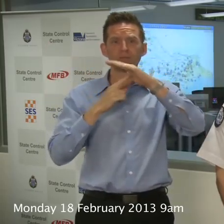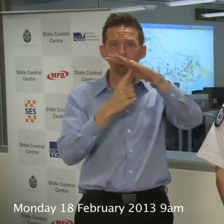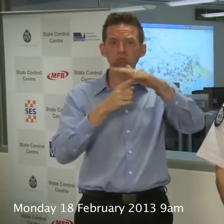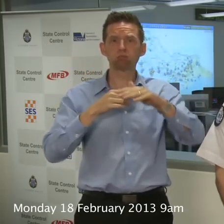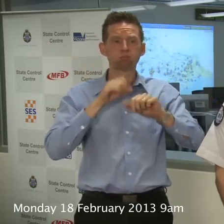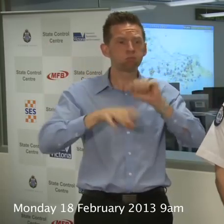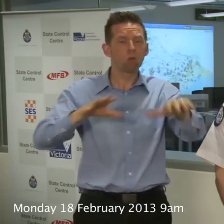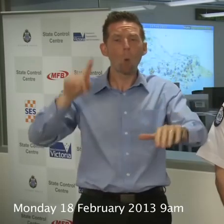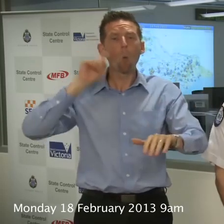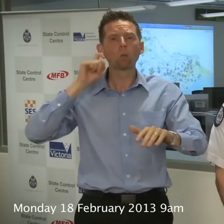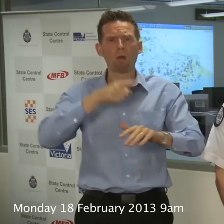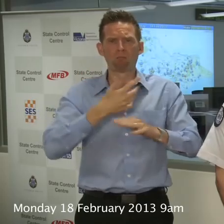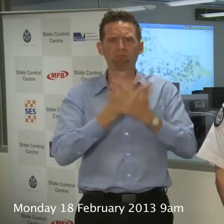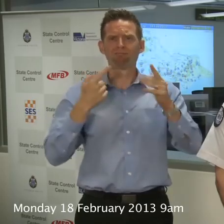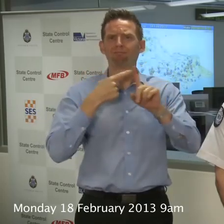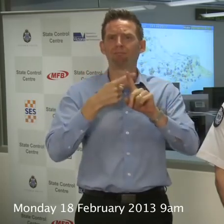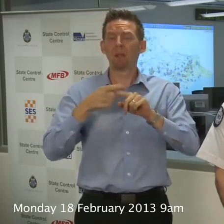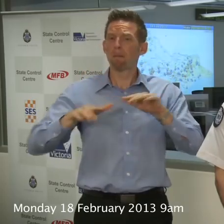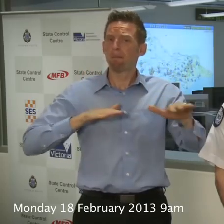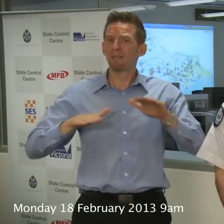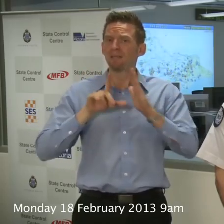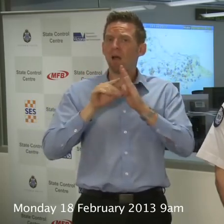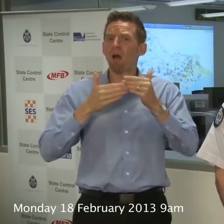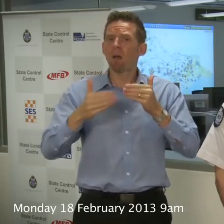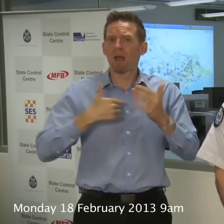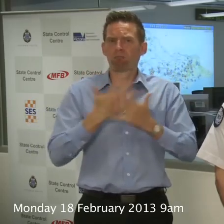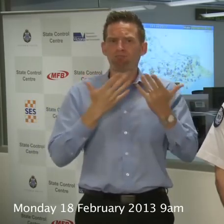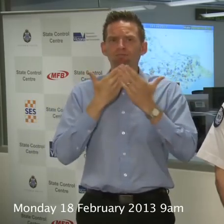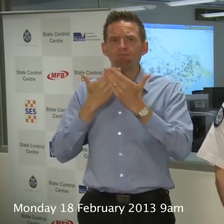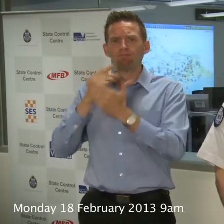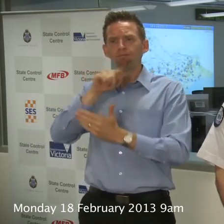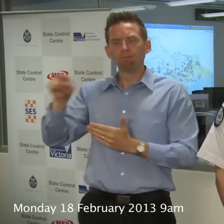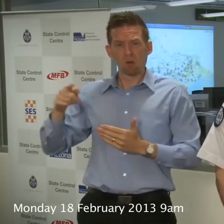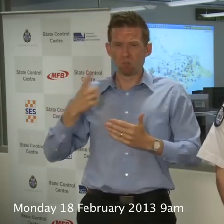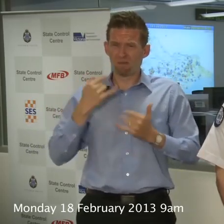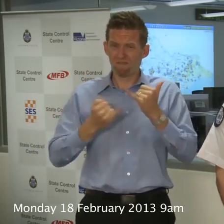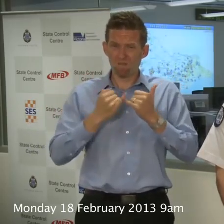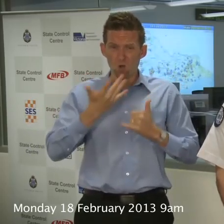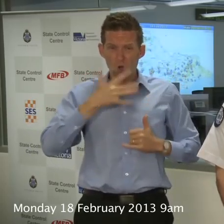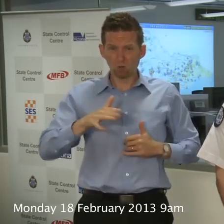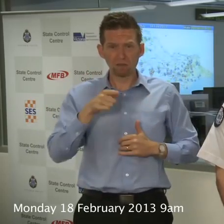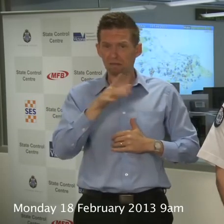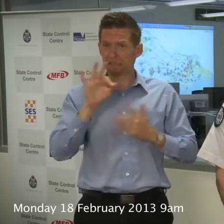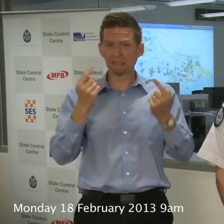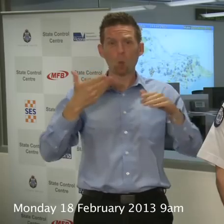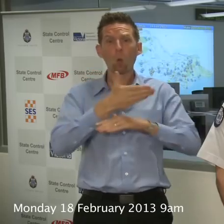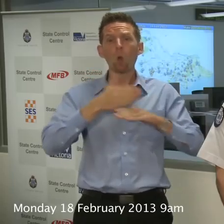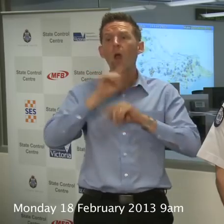So it's a busy time and we always say thanks to all those people out there in hot conditions. It’s not easy being a fire-fighter. Your out there in hot conditions.